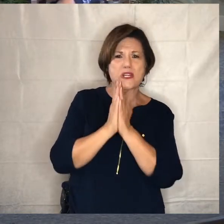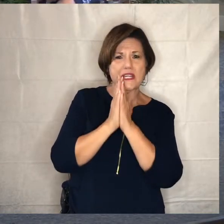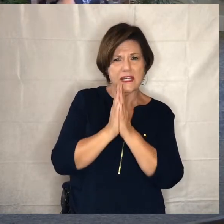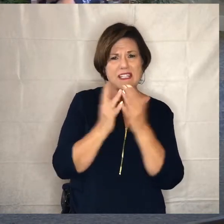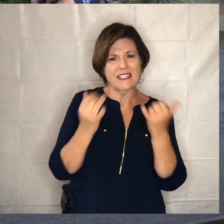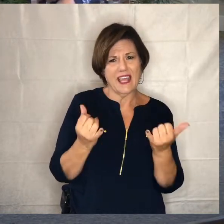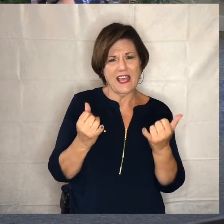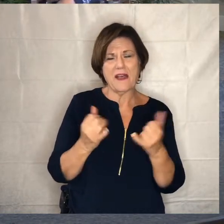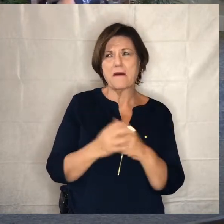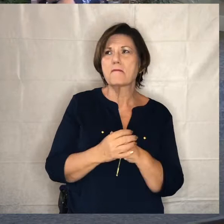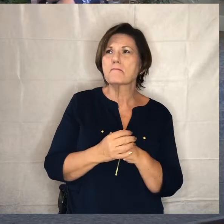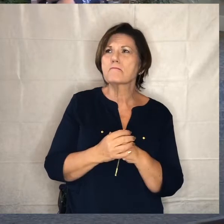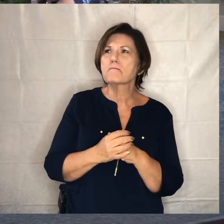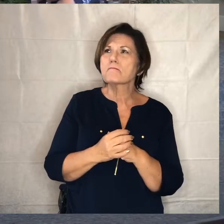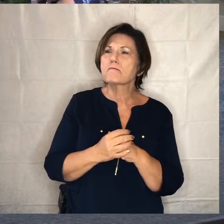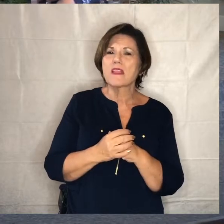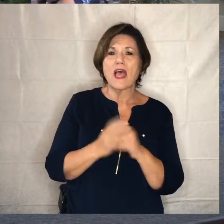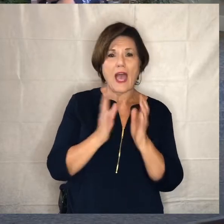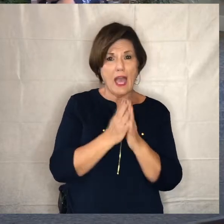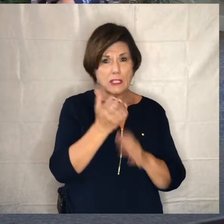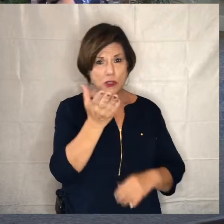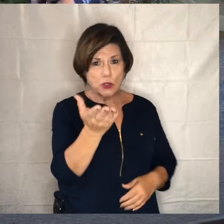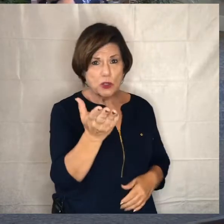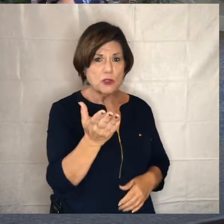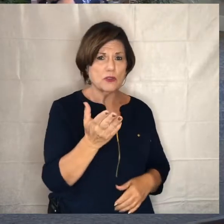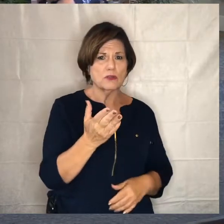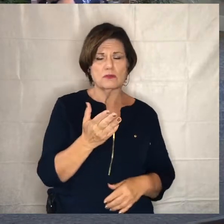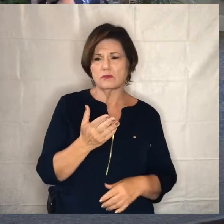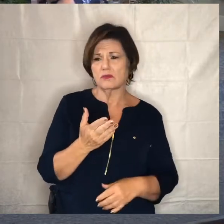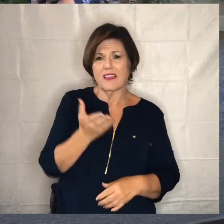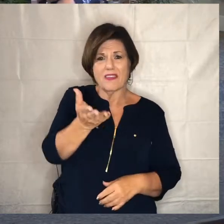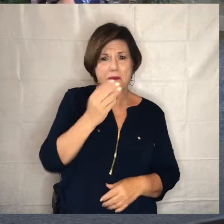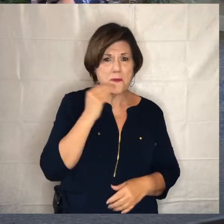and just ask that you whatever you're doing right now would just pause